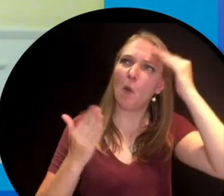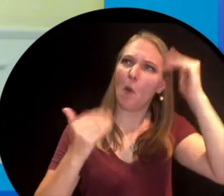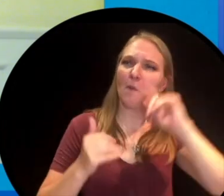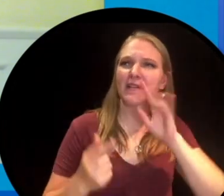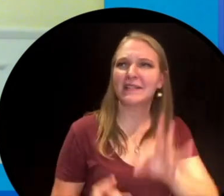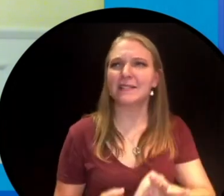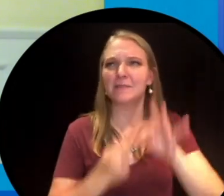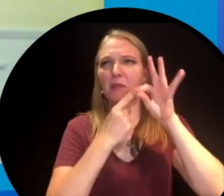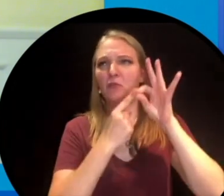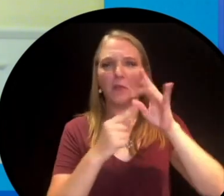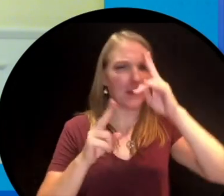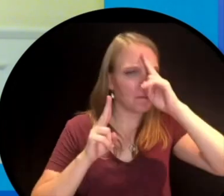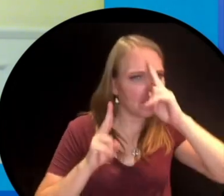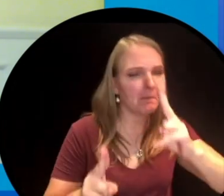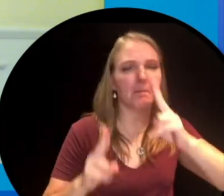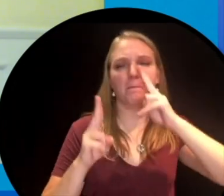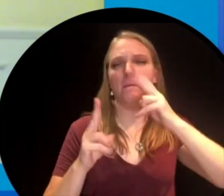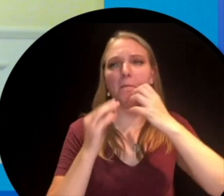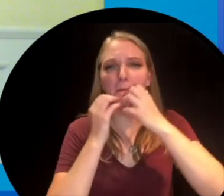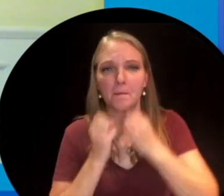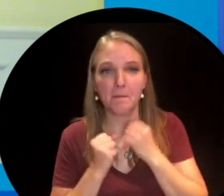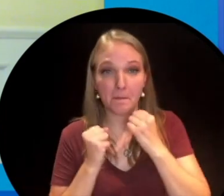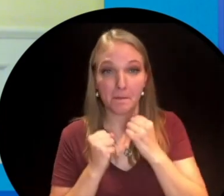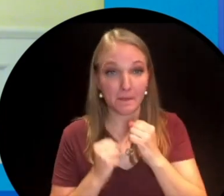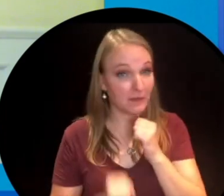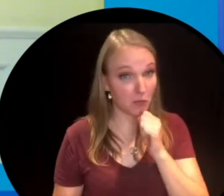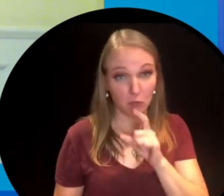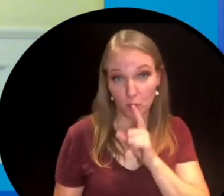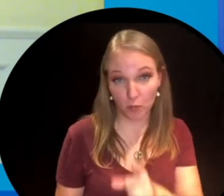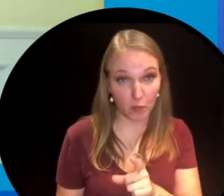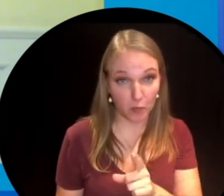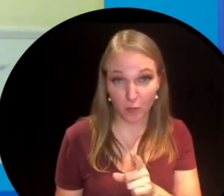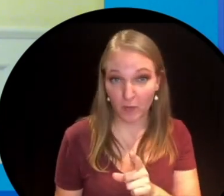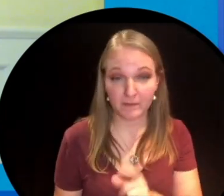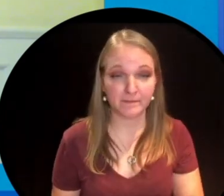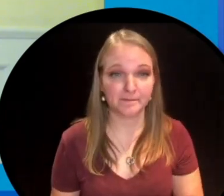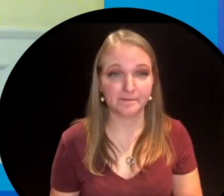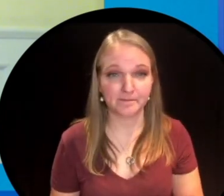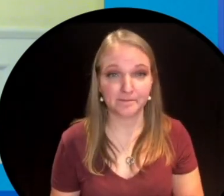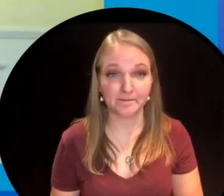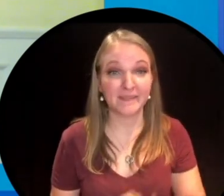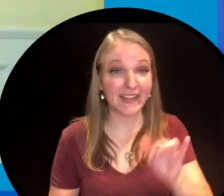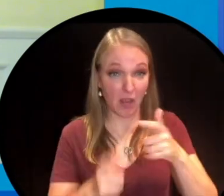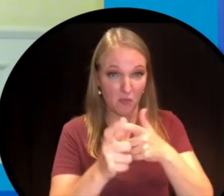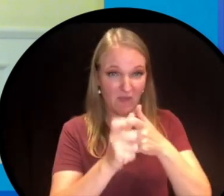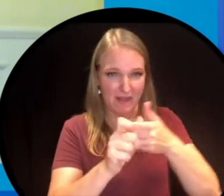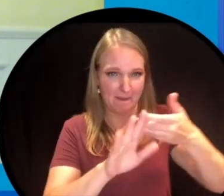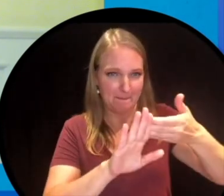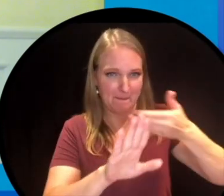would be considered really special and treated so carefully. That's not true. So before the